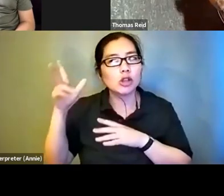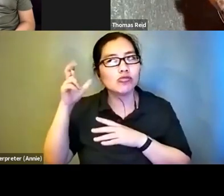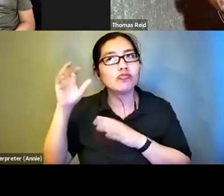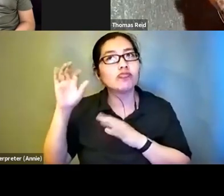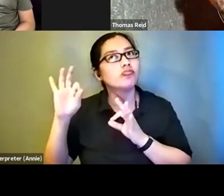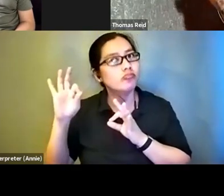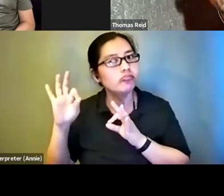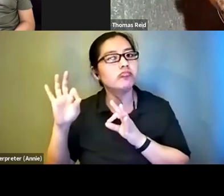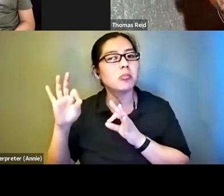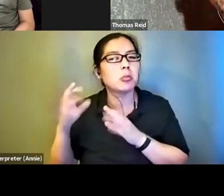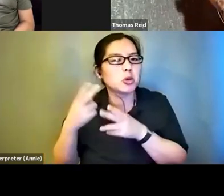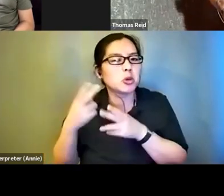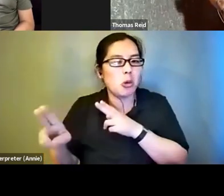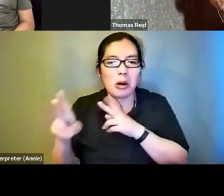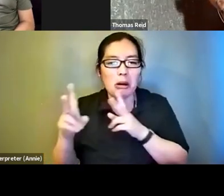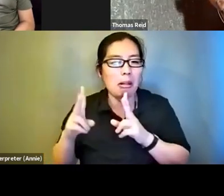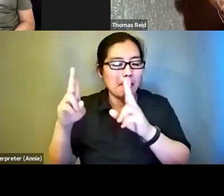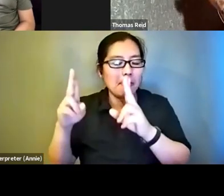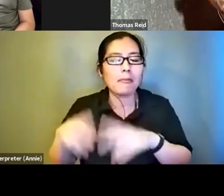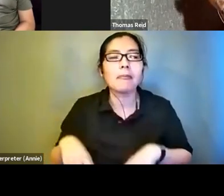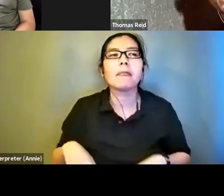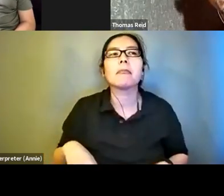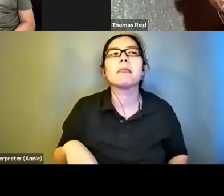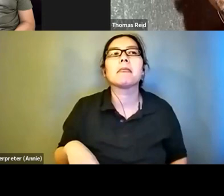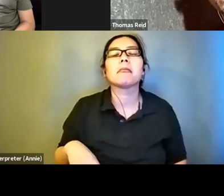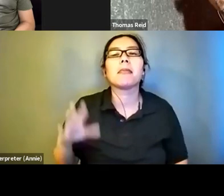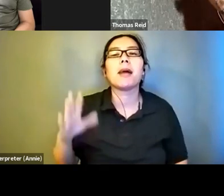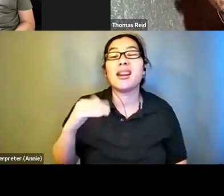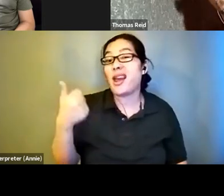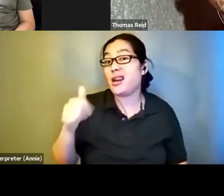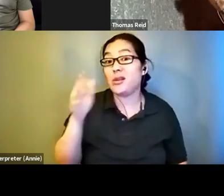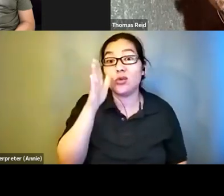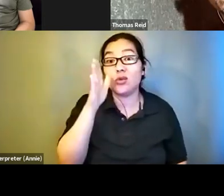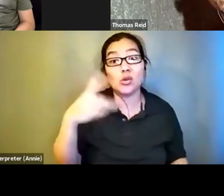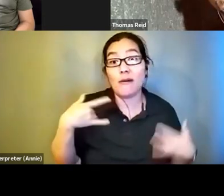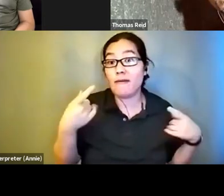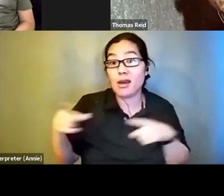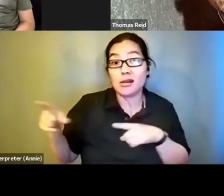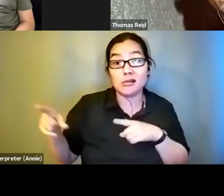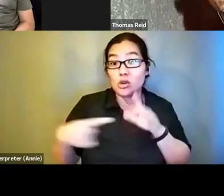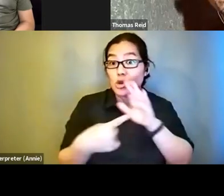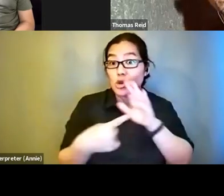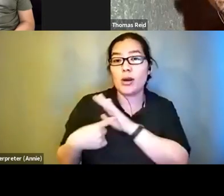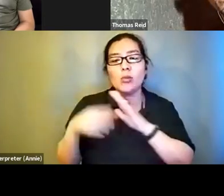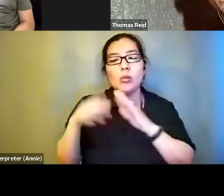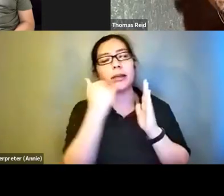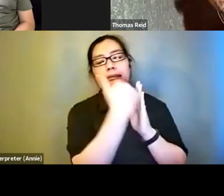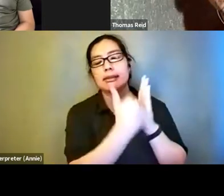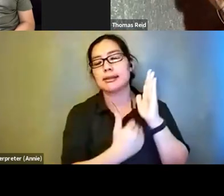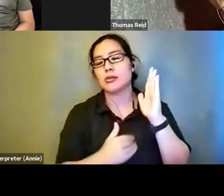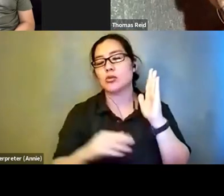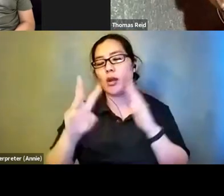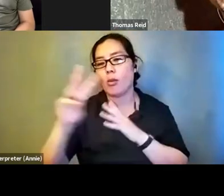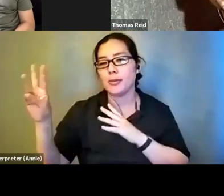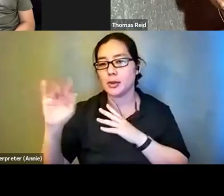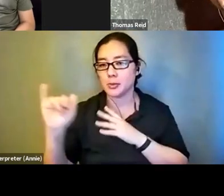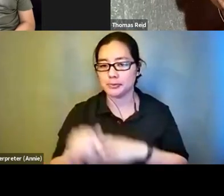experience. And any future events that are taking place would be listed there on that website. : Walei. Same question.